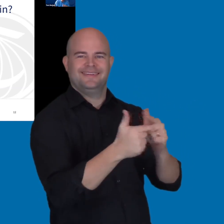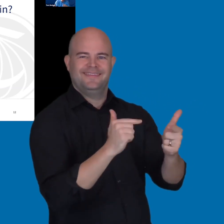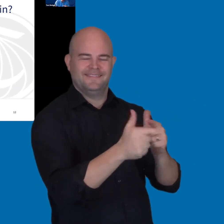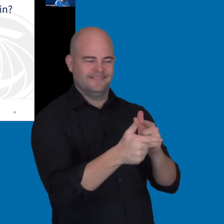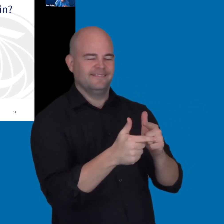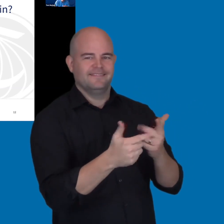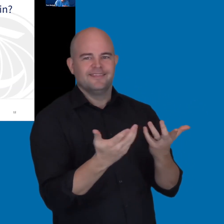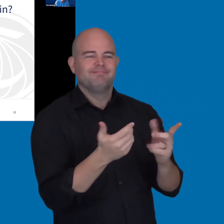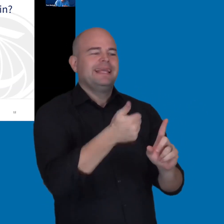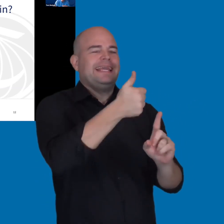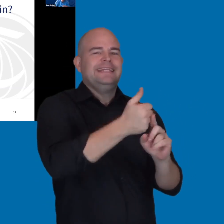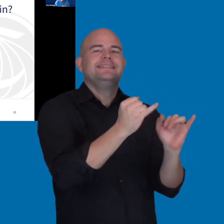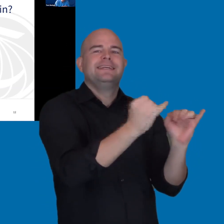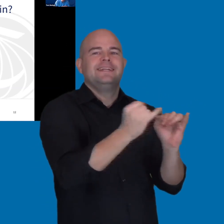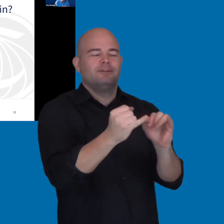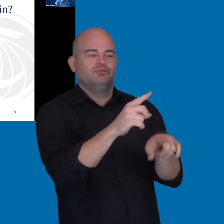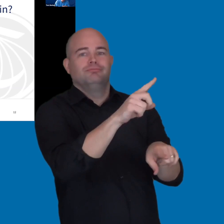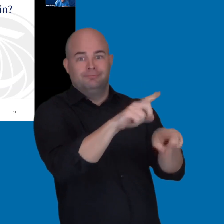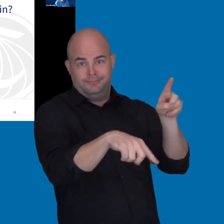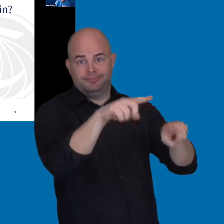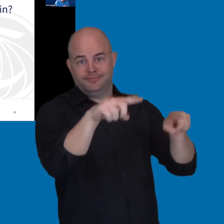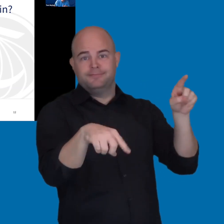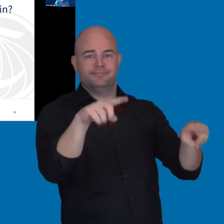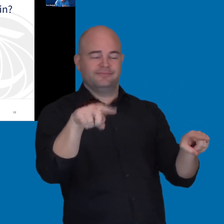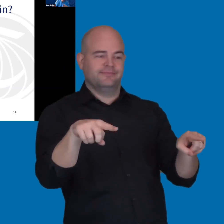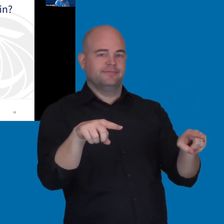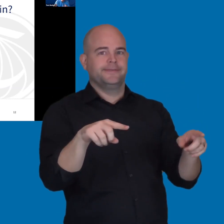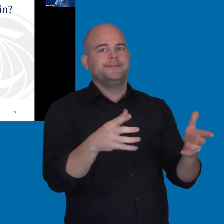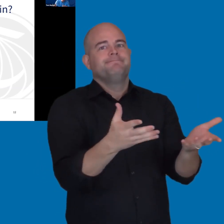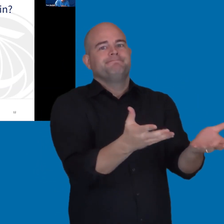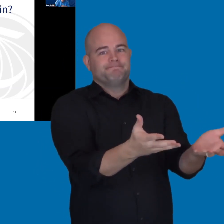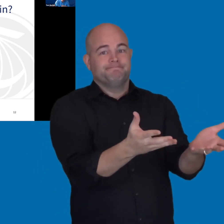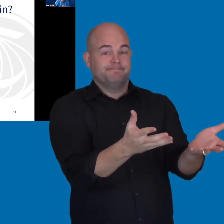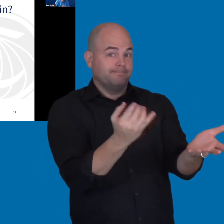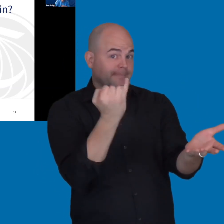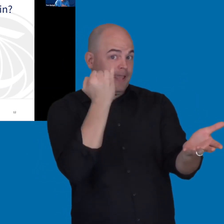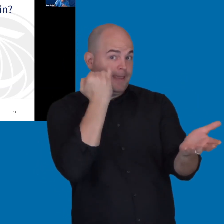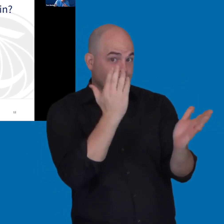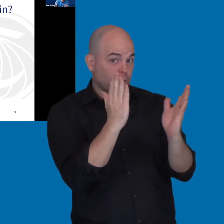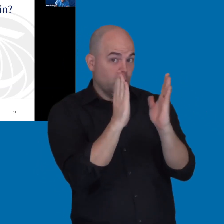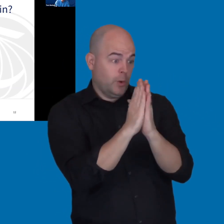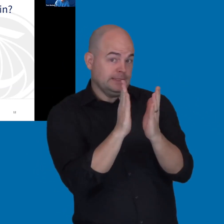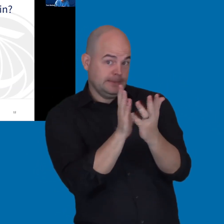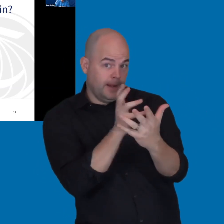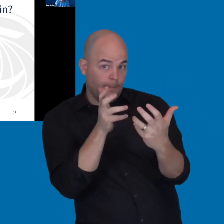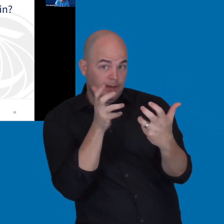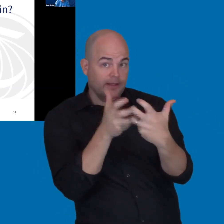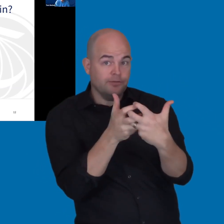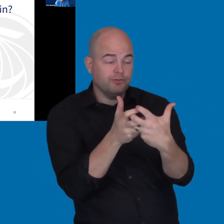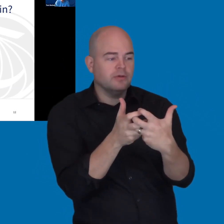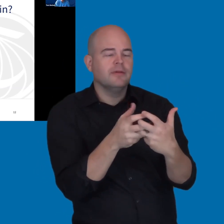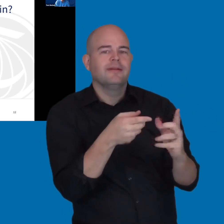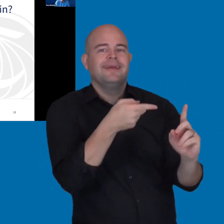on the individual case by case basis. And this does, if you are requesting accommodations,